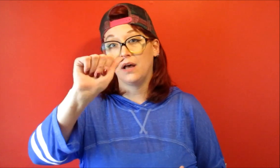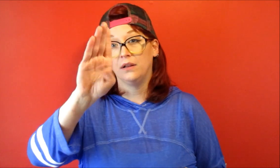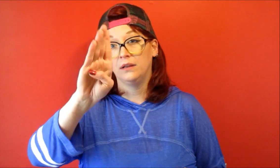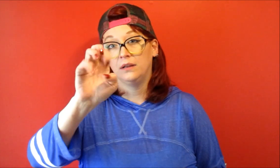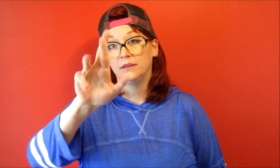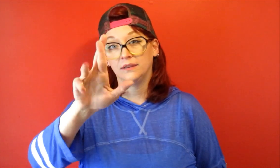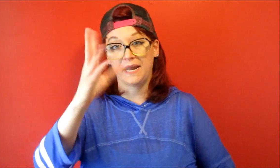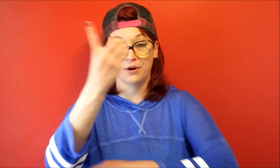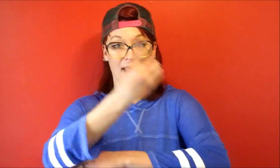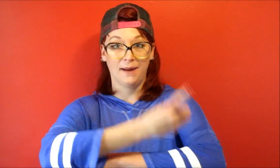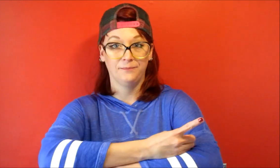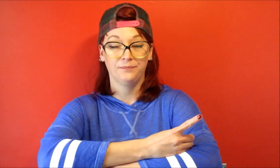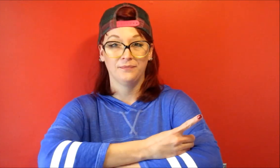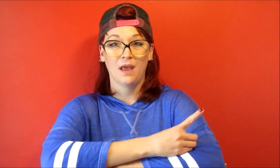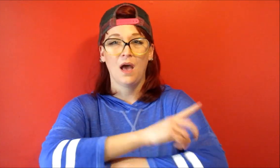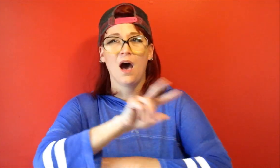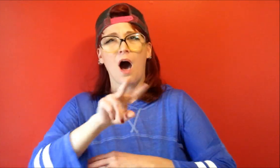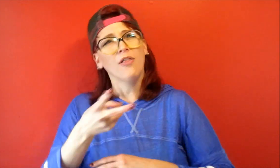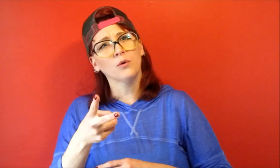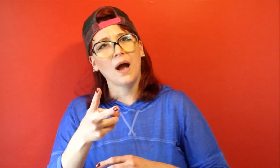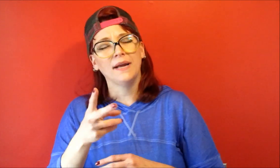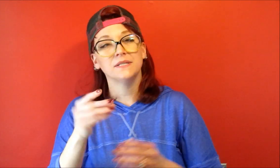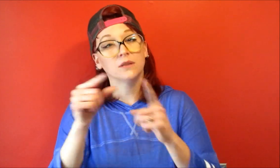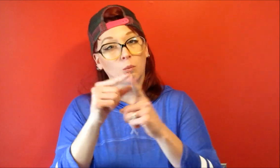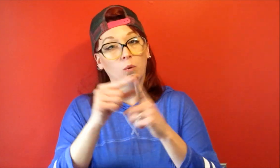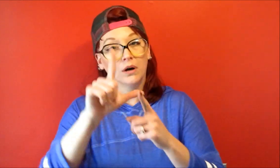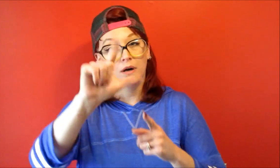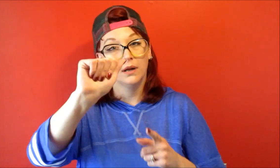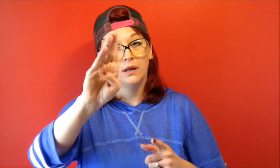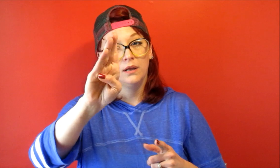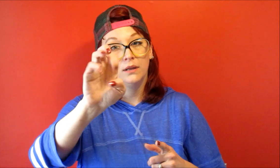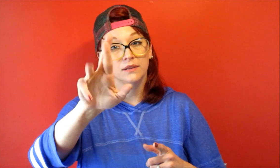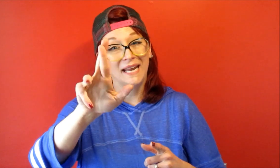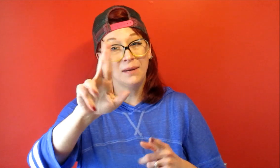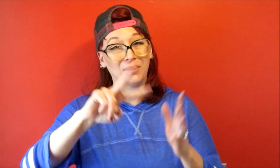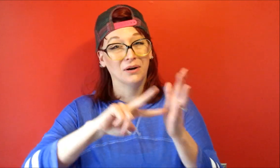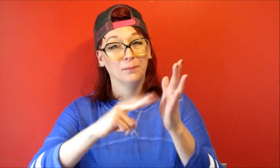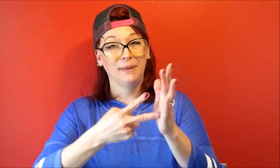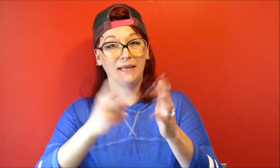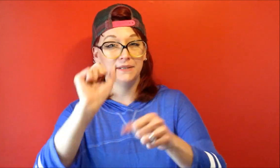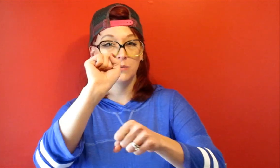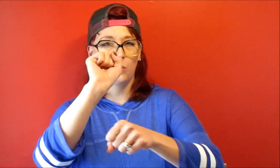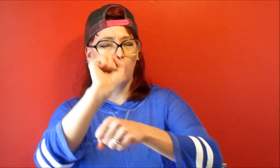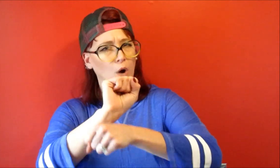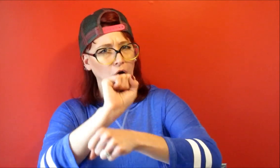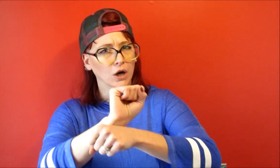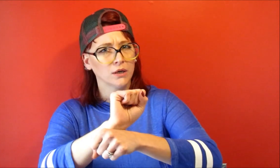Labor Day otherwise the word Labor means work and